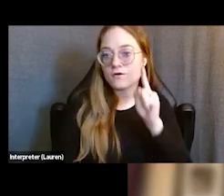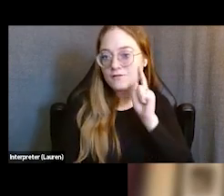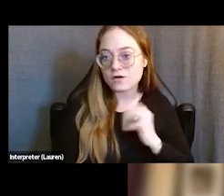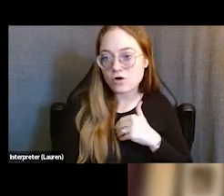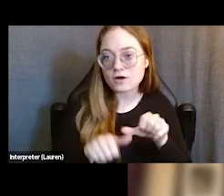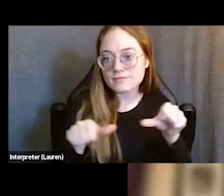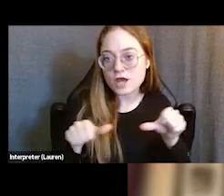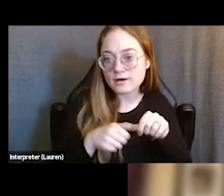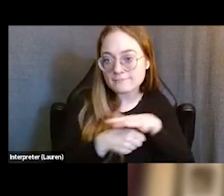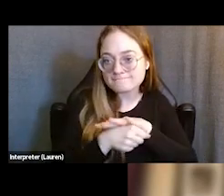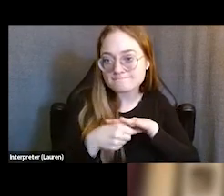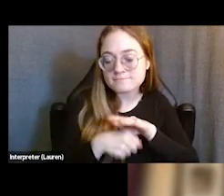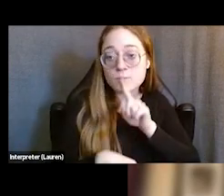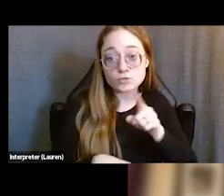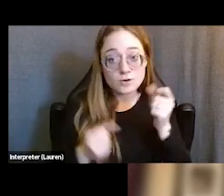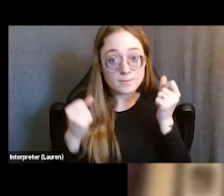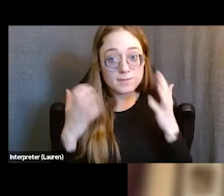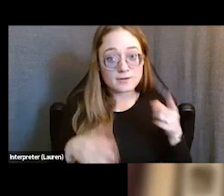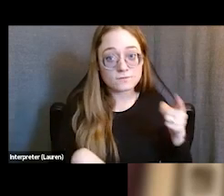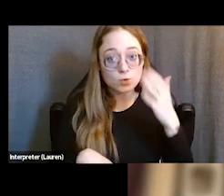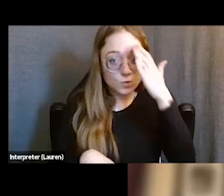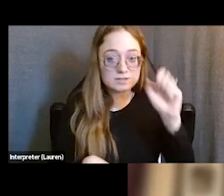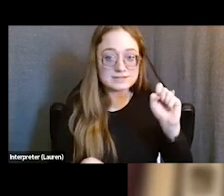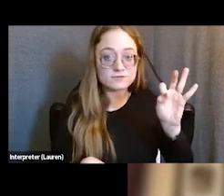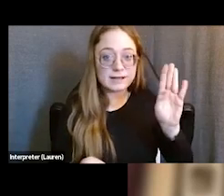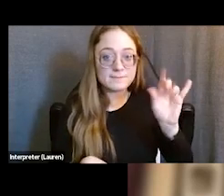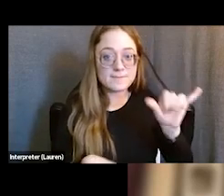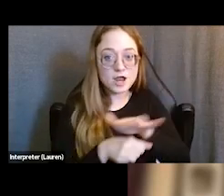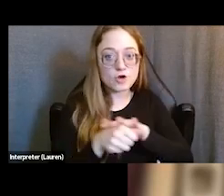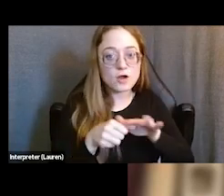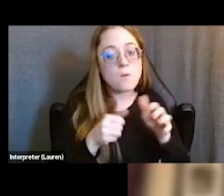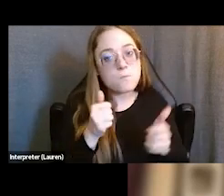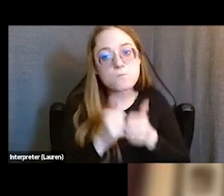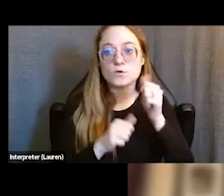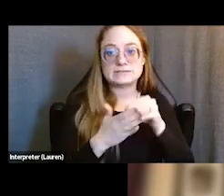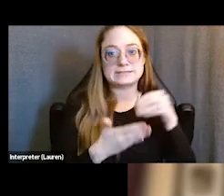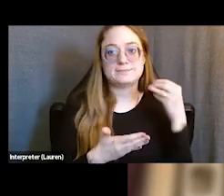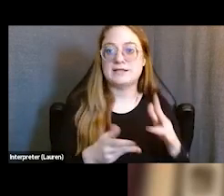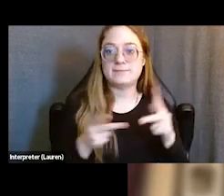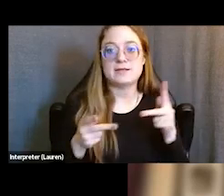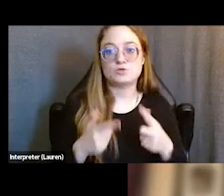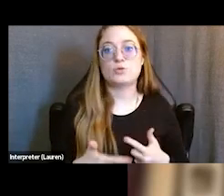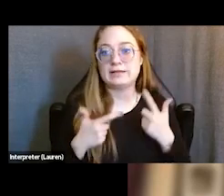I'm sure many of you know San Francisco Bay Area is one of the most expensive places in the world to live for people, period. When it comes to young people,